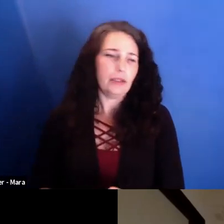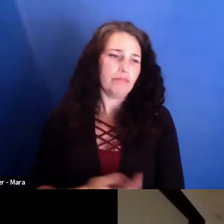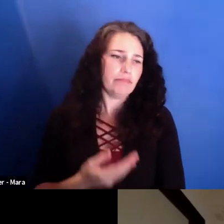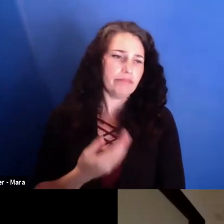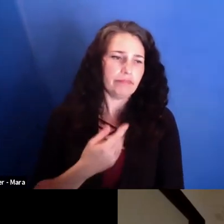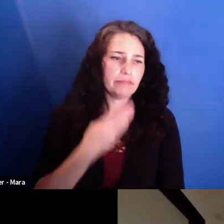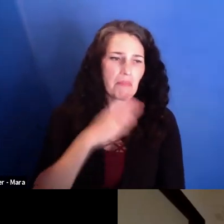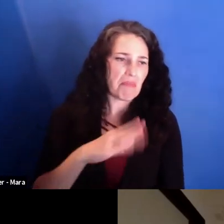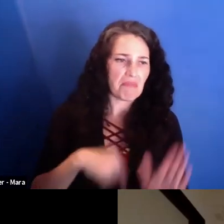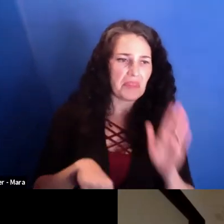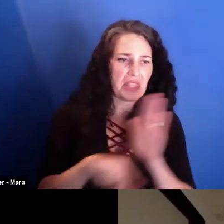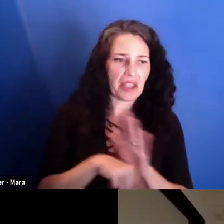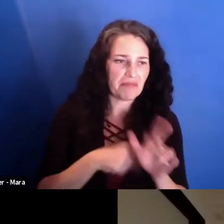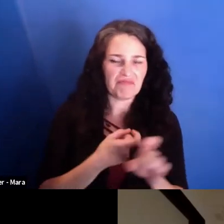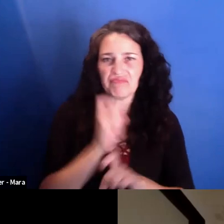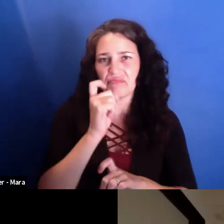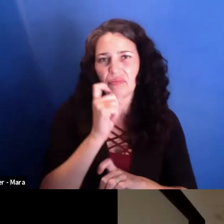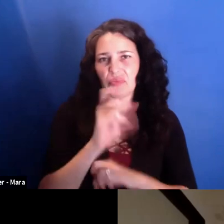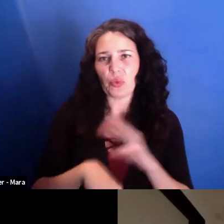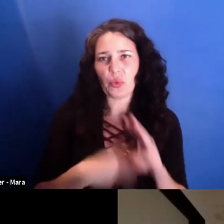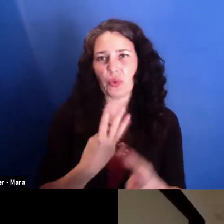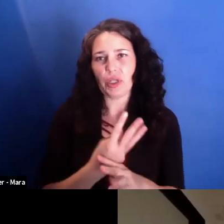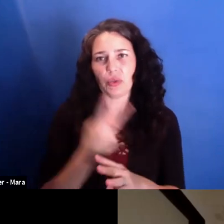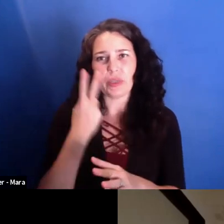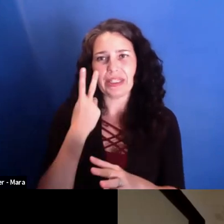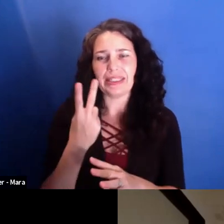we see people that are really, as we say, mensch.